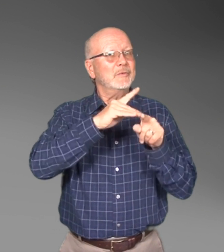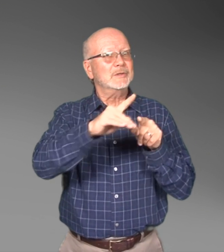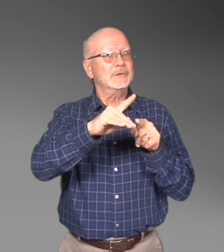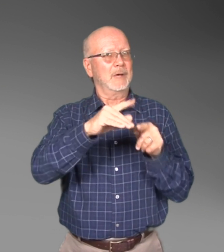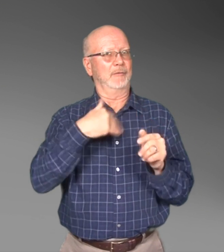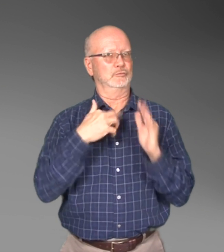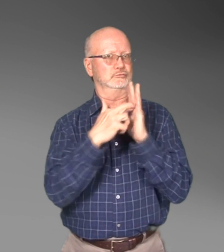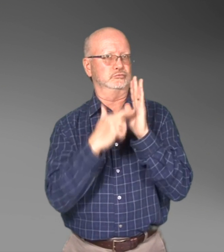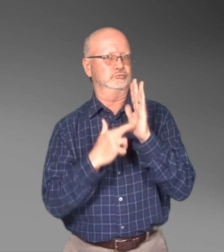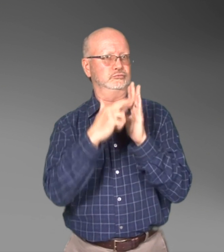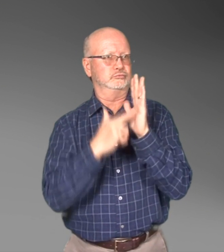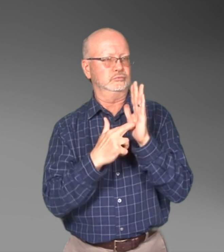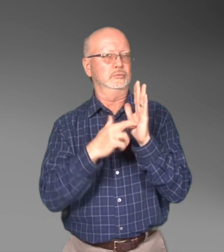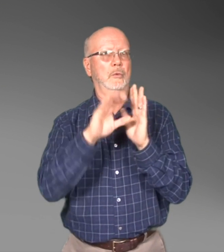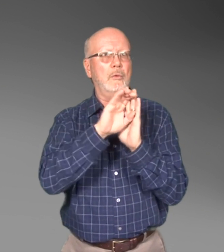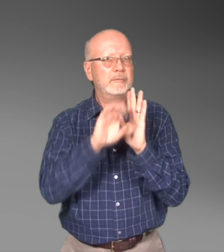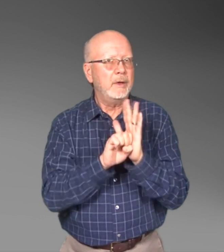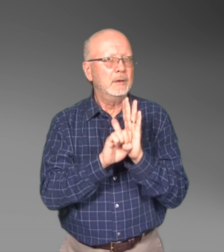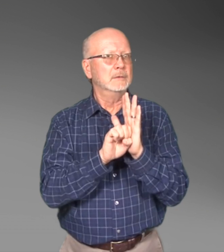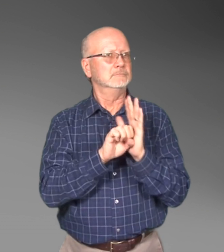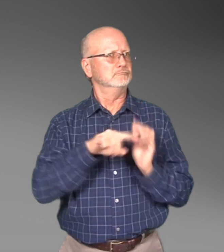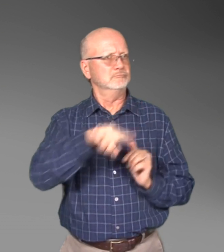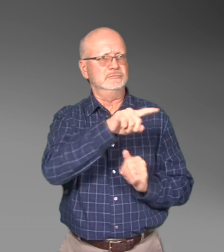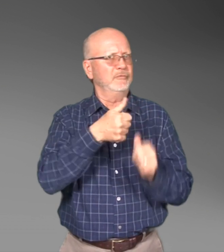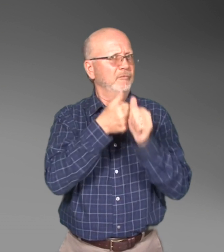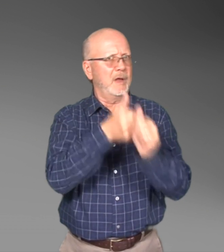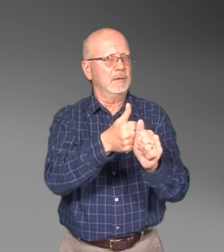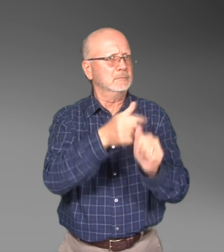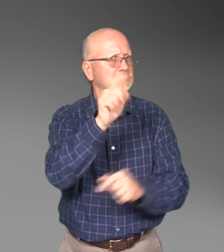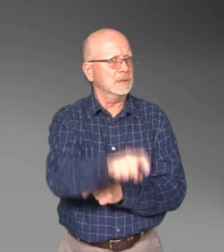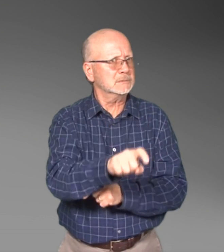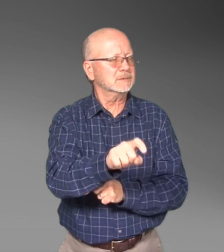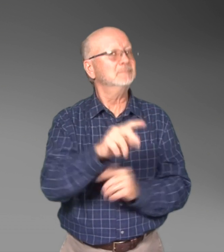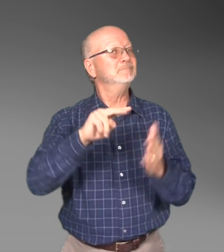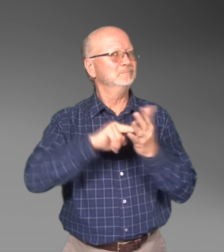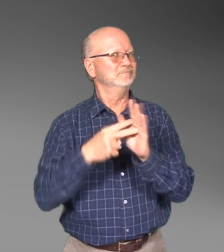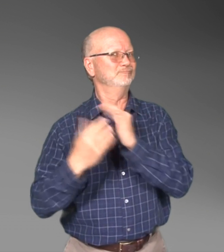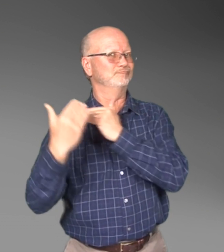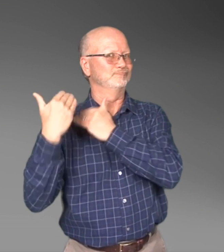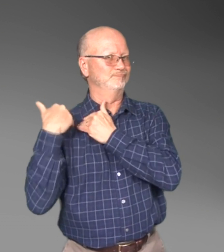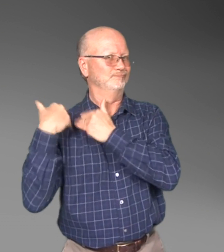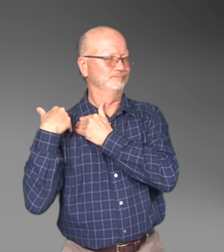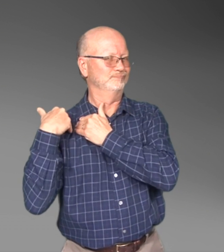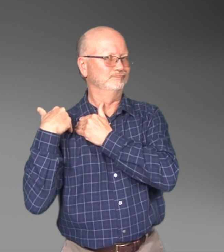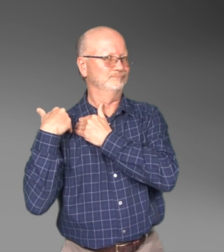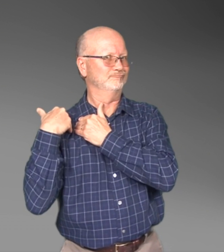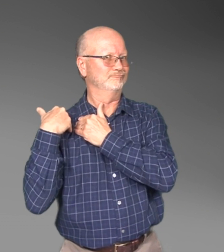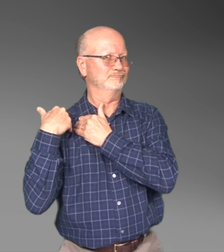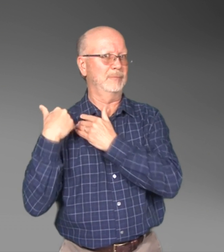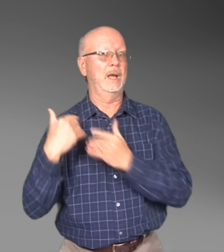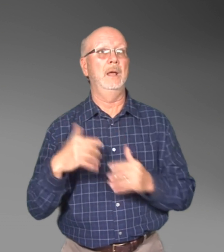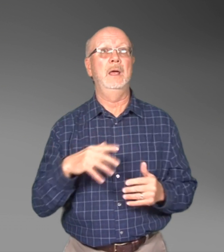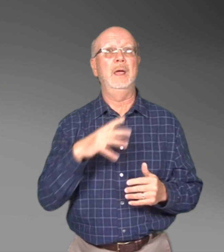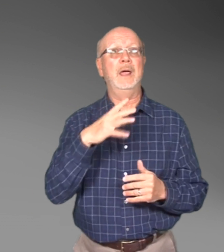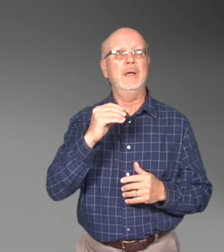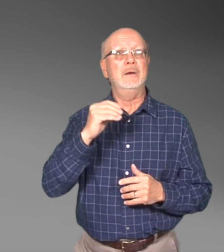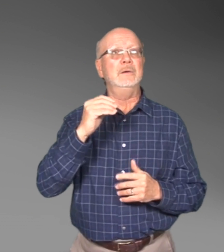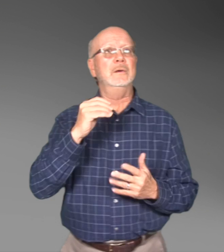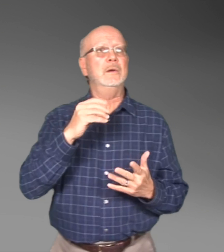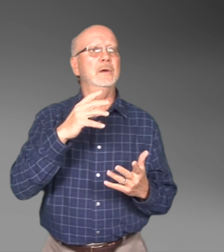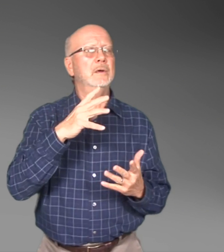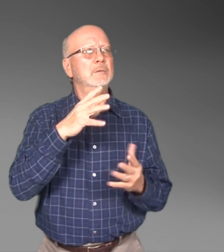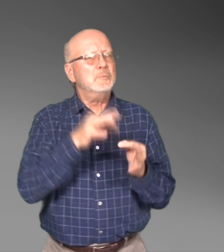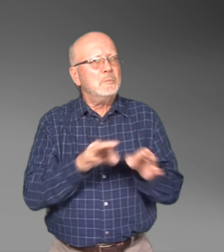that they have professional rules/ethics to follow, and as a result are accountable.